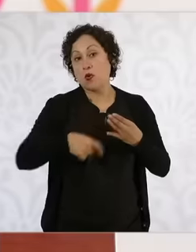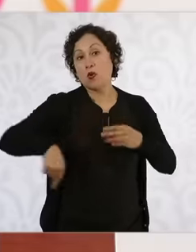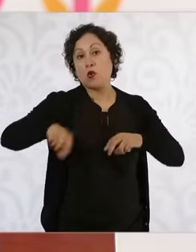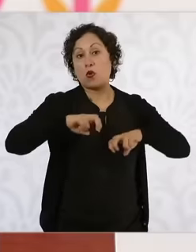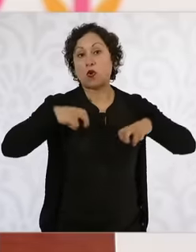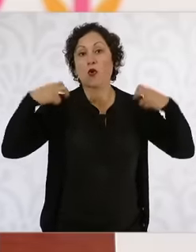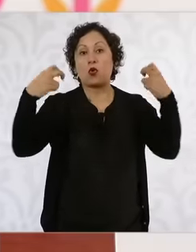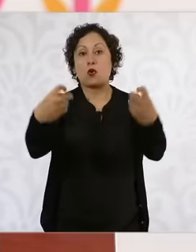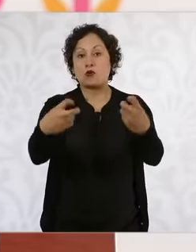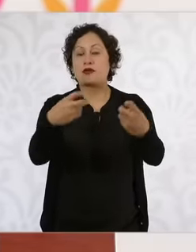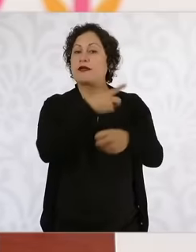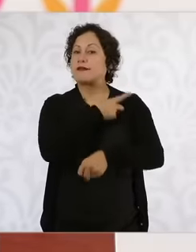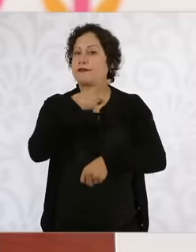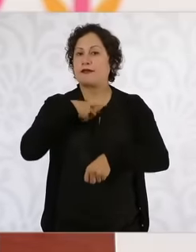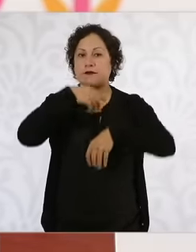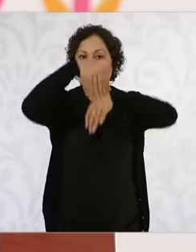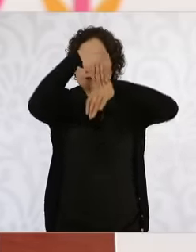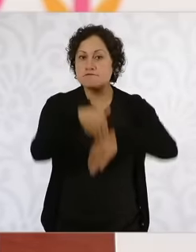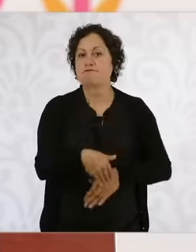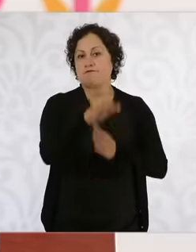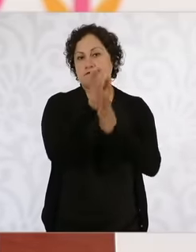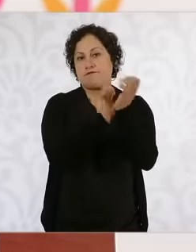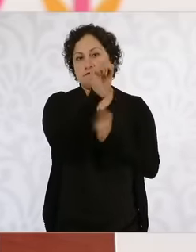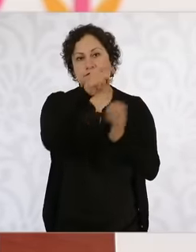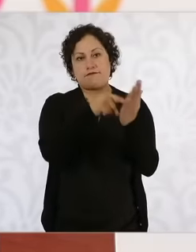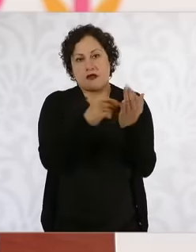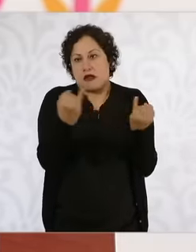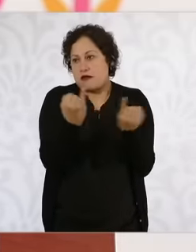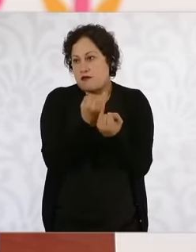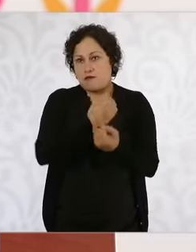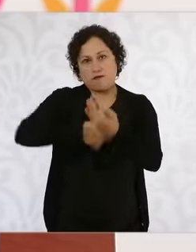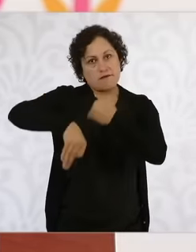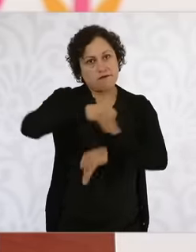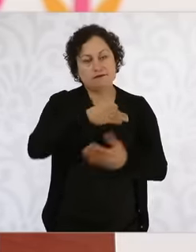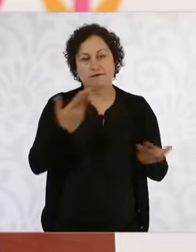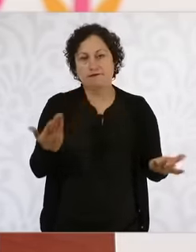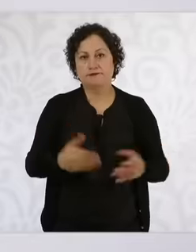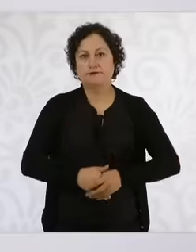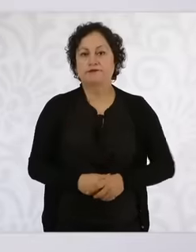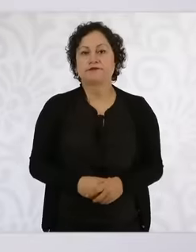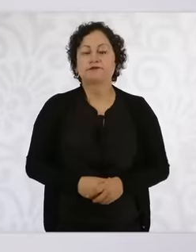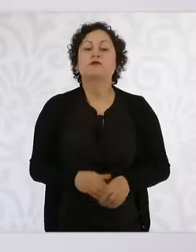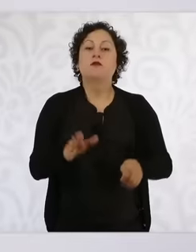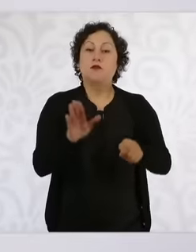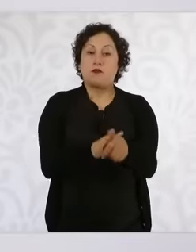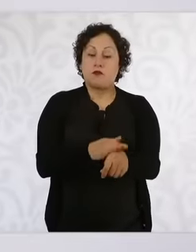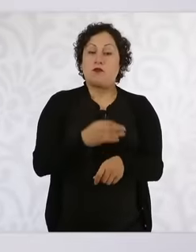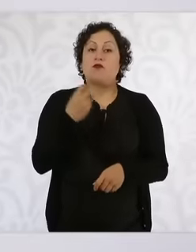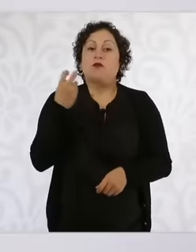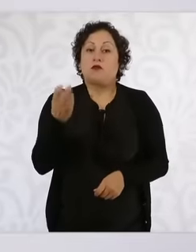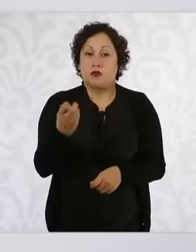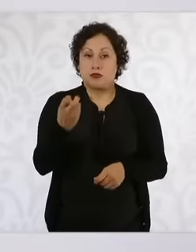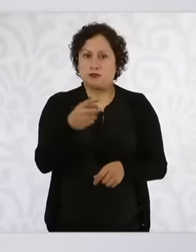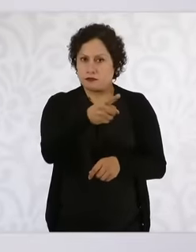Constitution, so we must listen to their position and